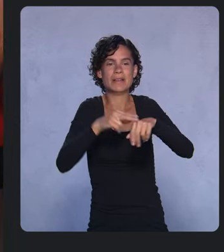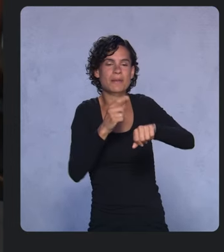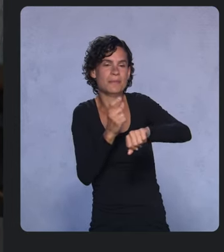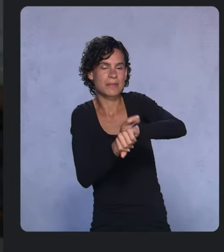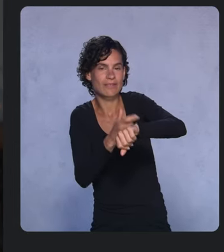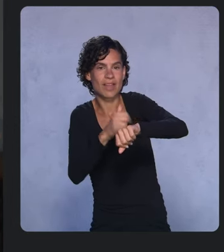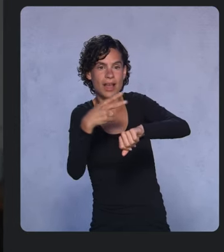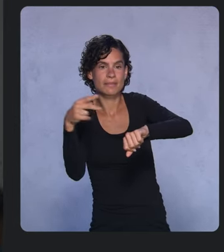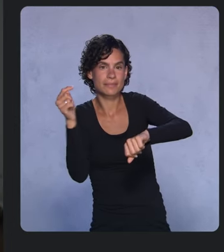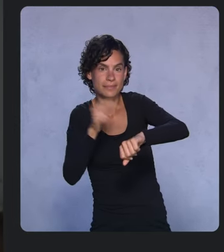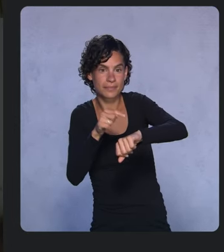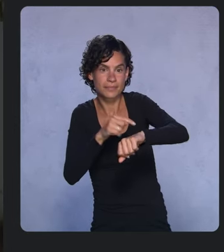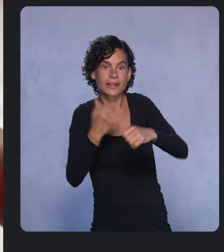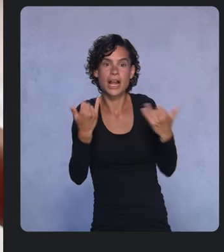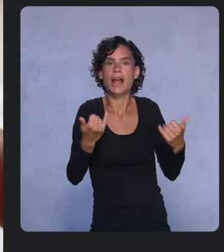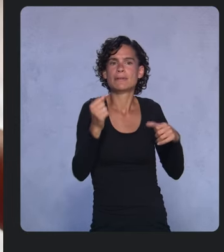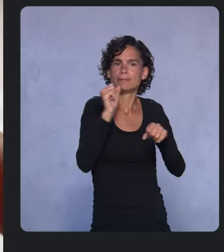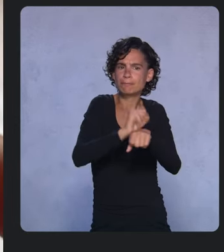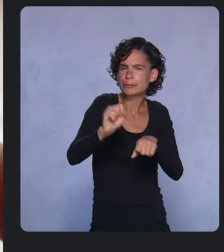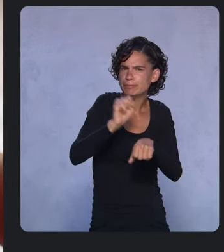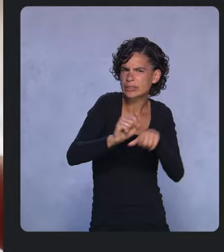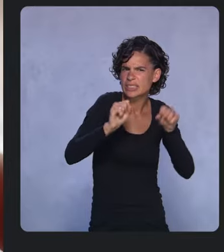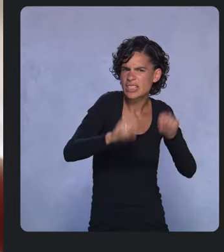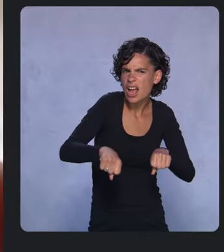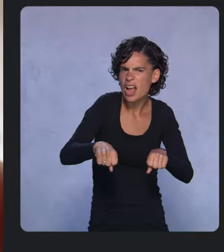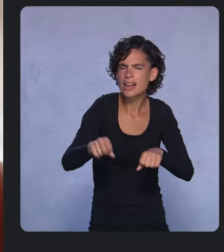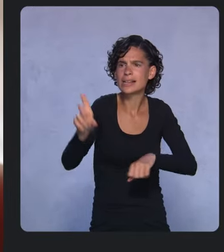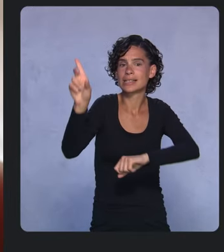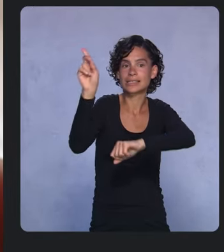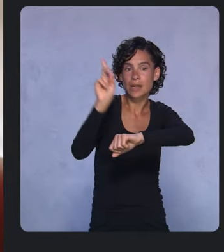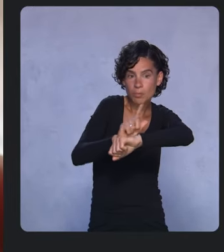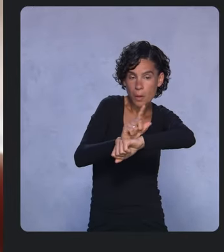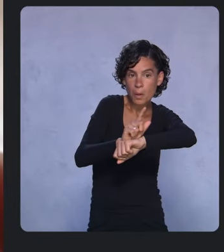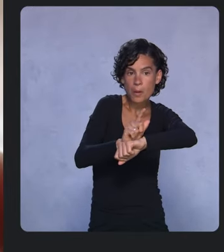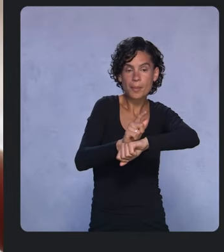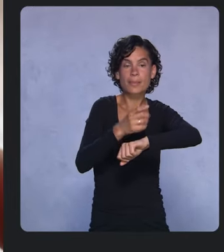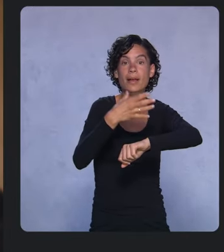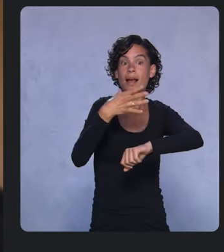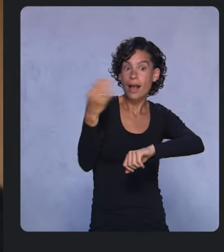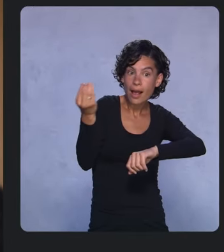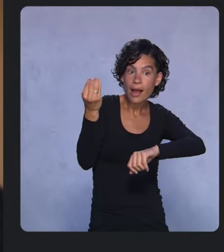Now we’re working on the ability to download music and podcasts to your watch